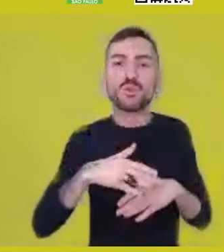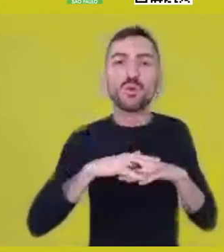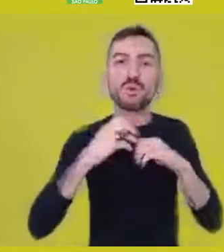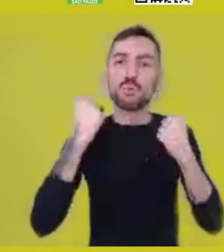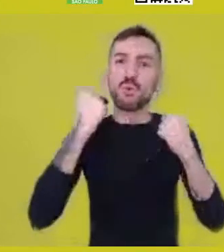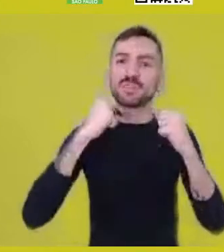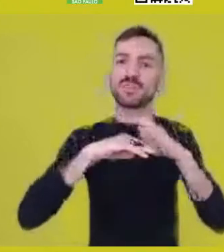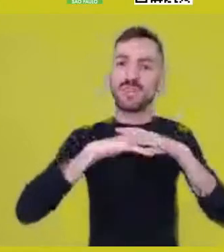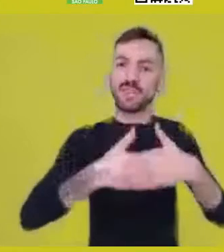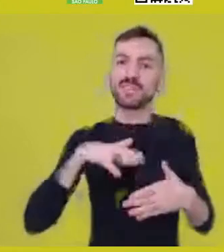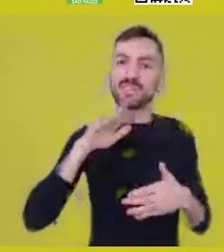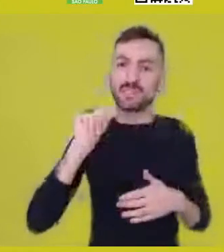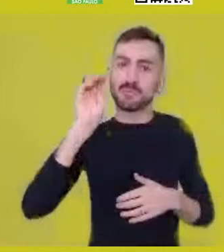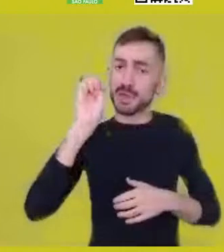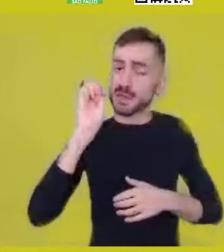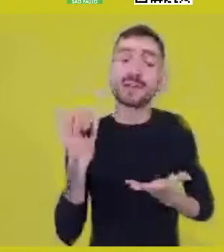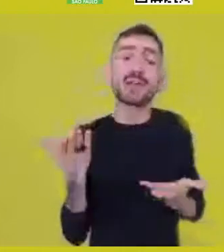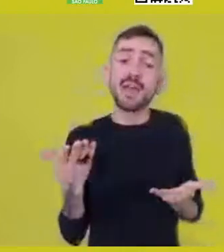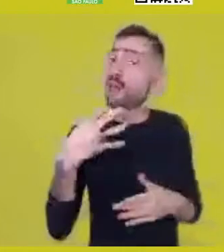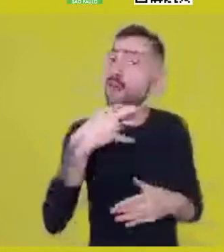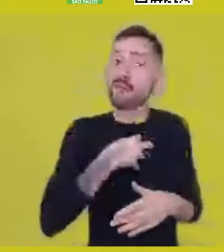all those are forms of being